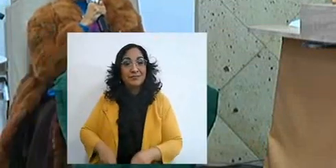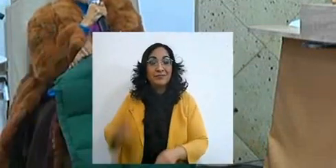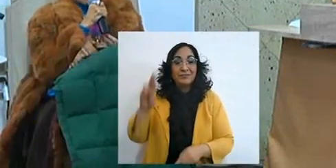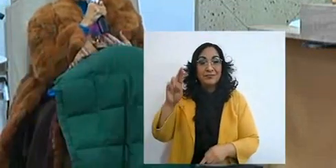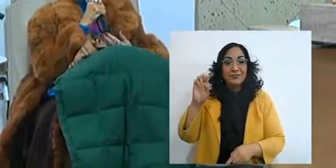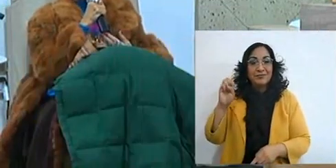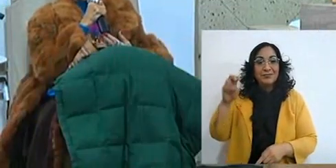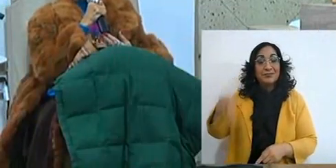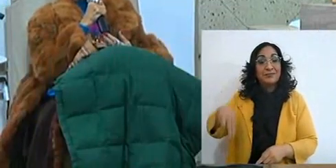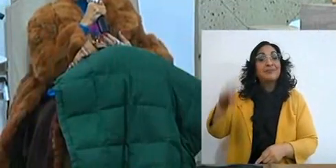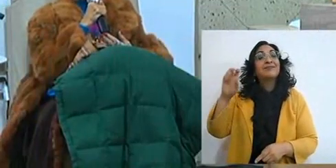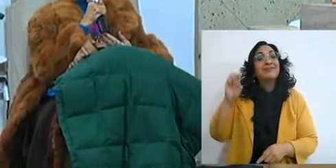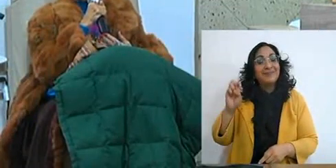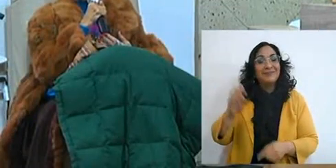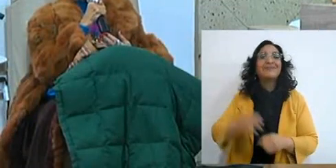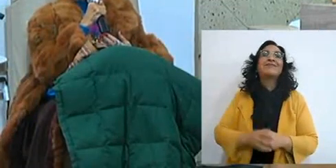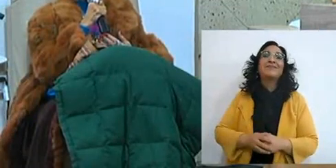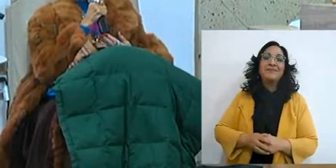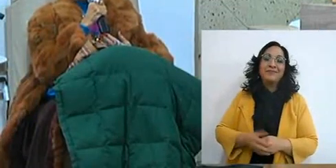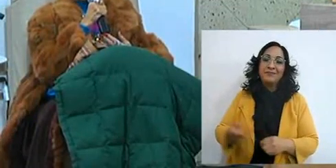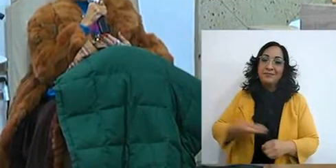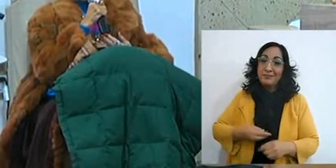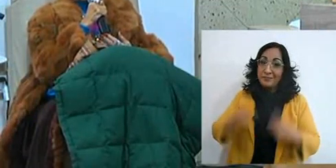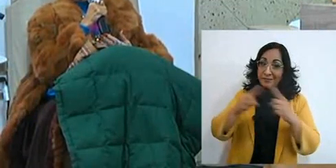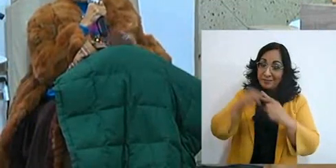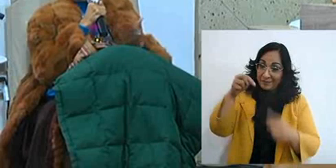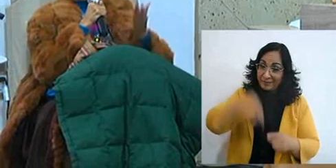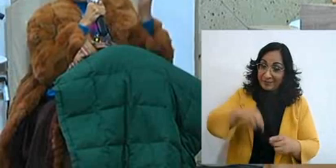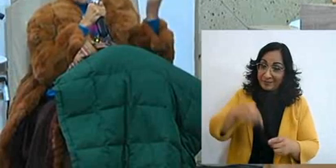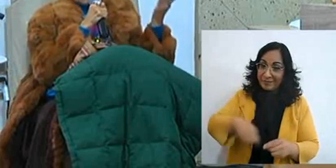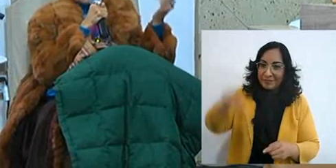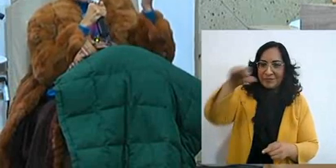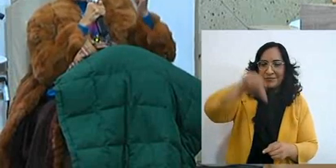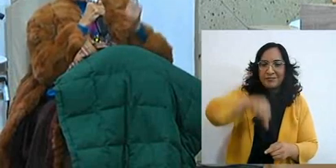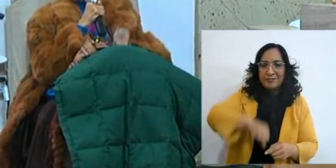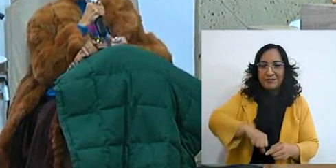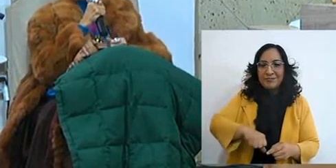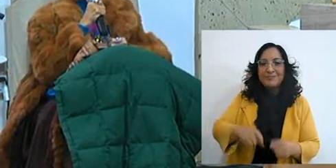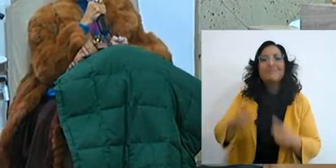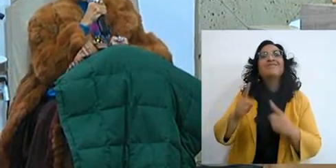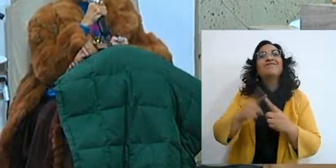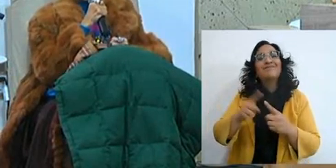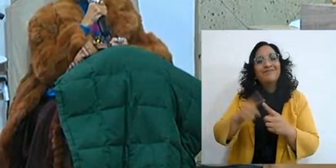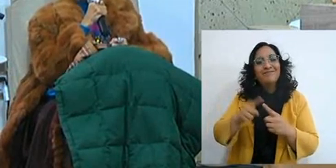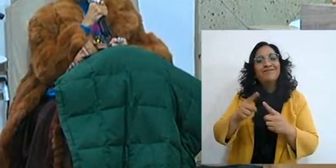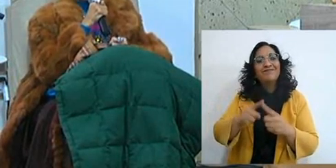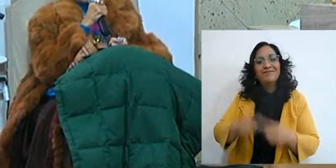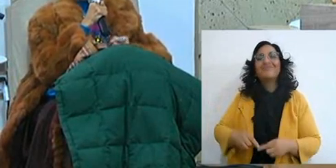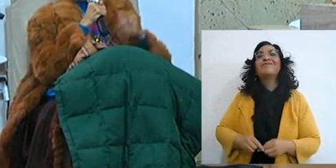I am also a fellow servant here in ReViVe and today also the firstfruits of our Lord,